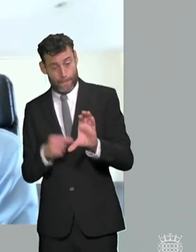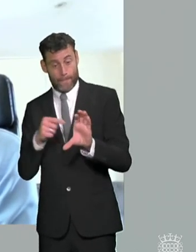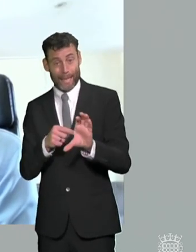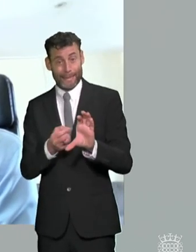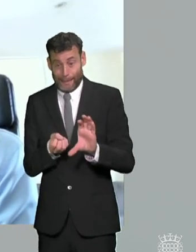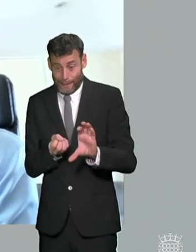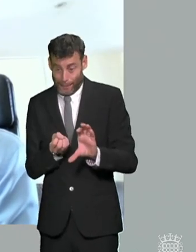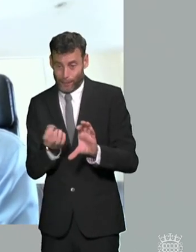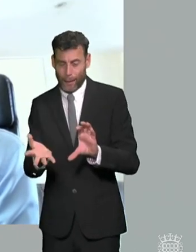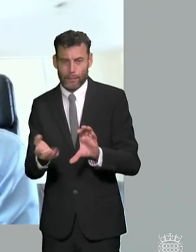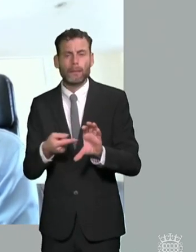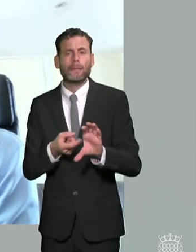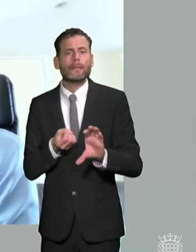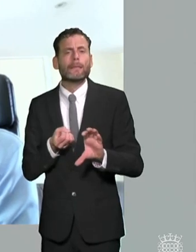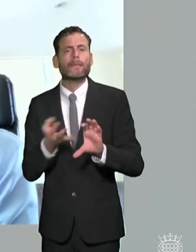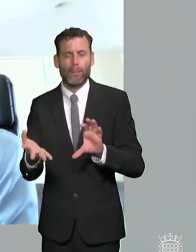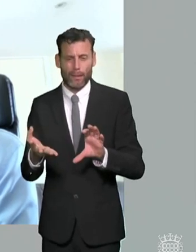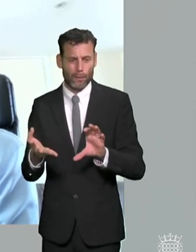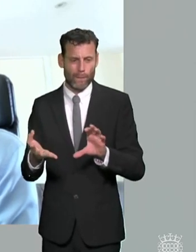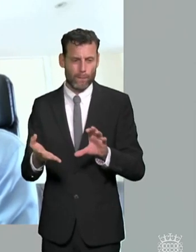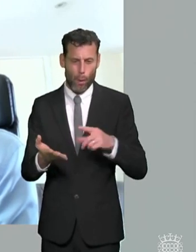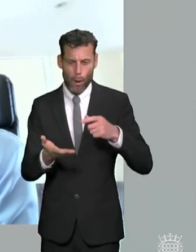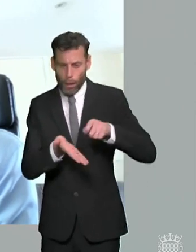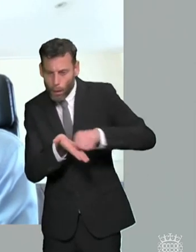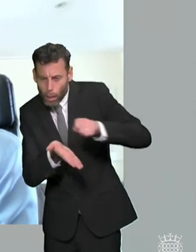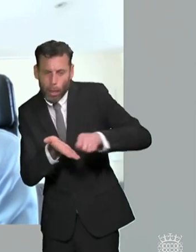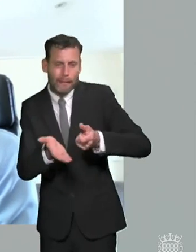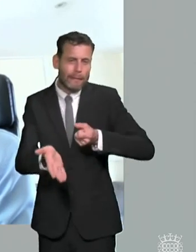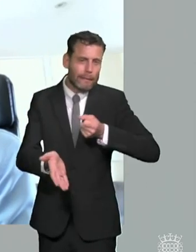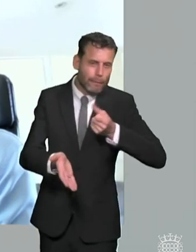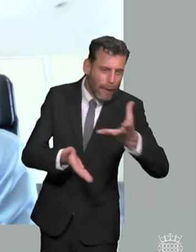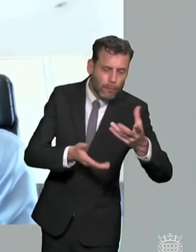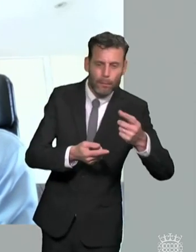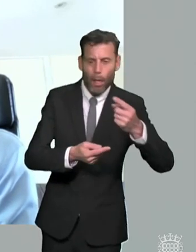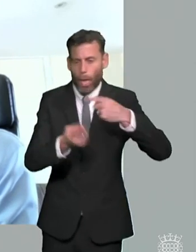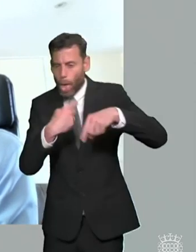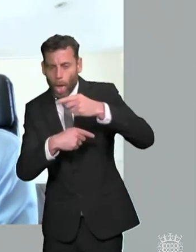effectively at the moment because too much of it is being spent when families get to crisis